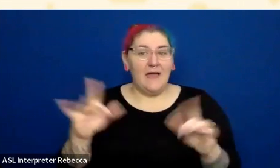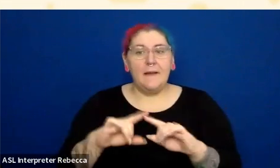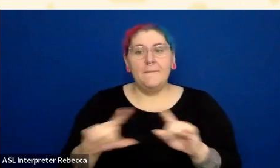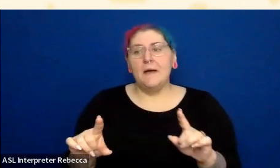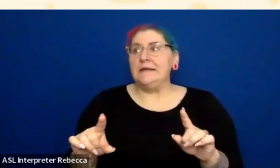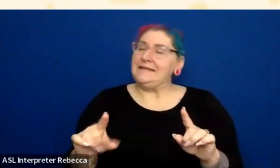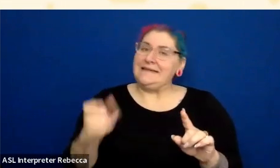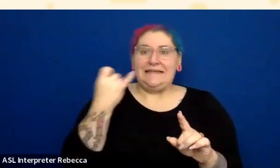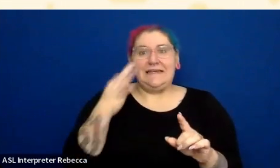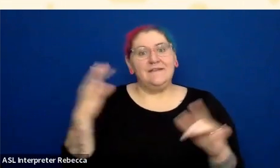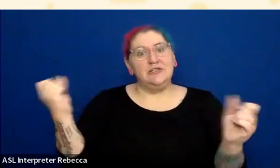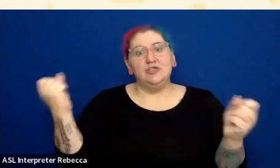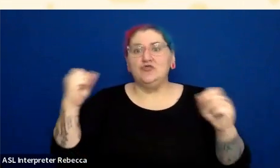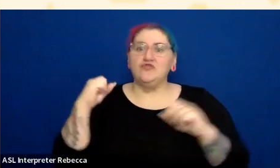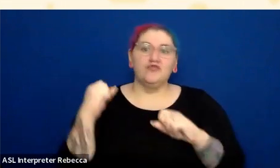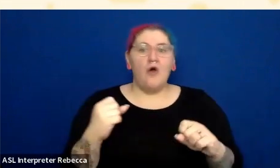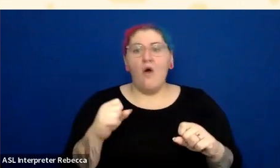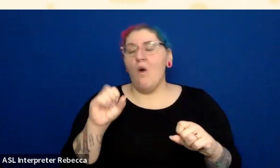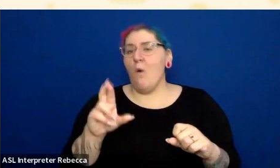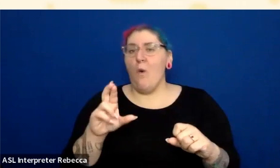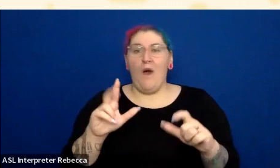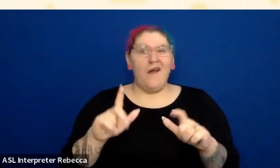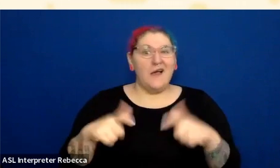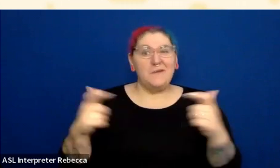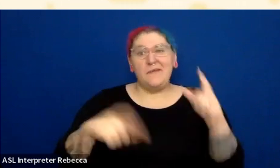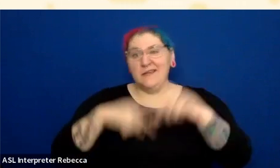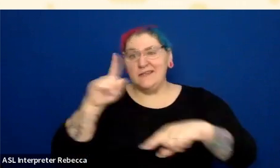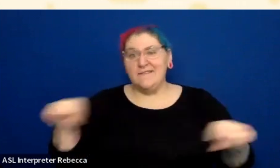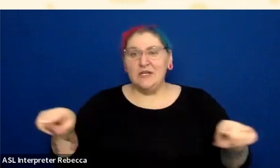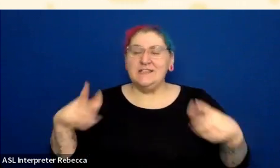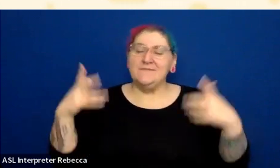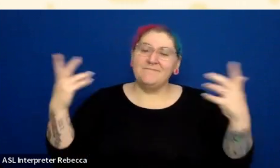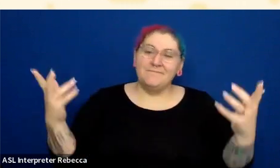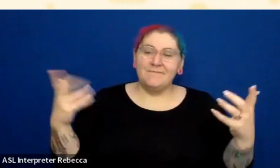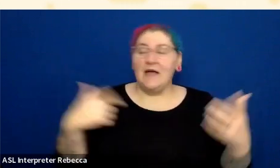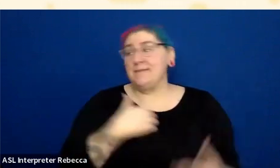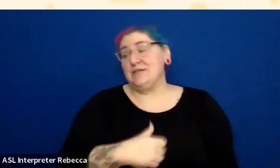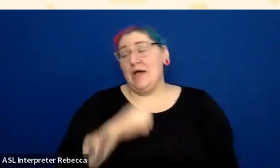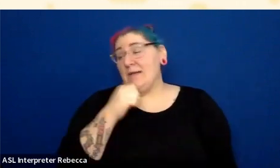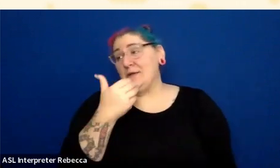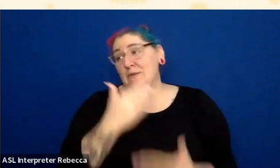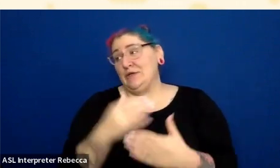or very busy background images. Would you say that avoiding the placement of text